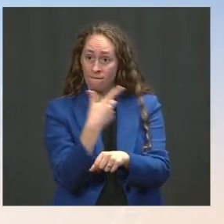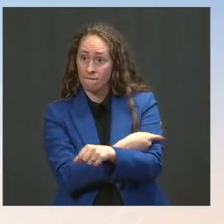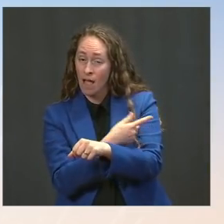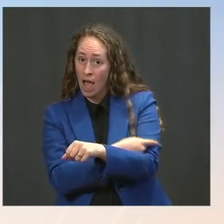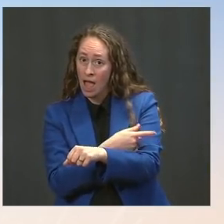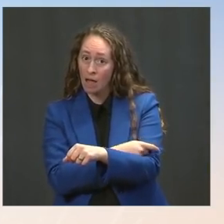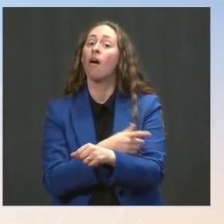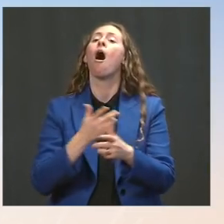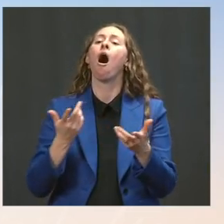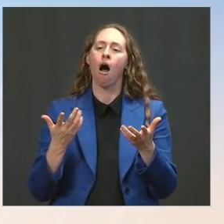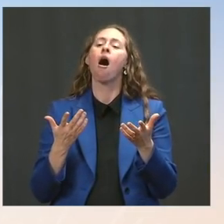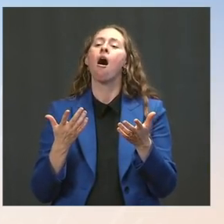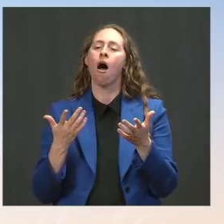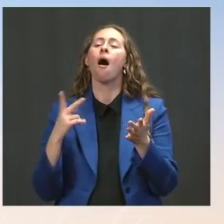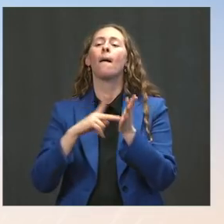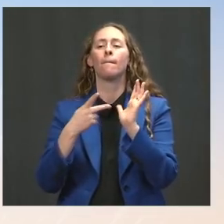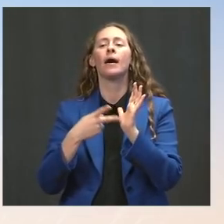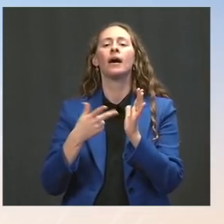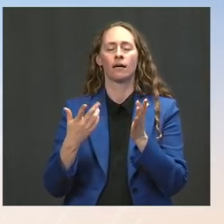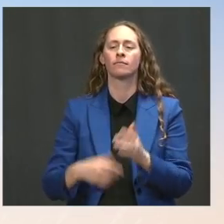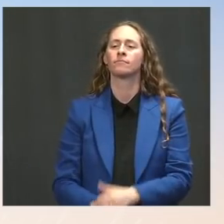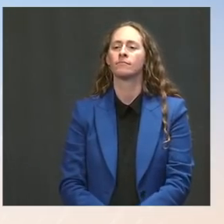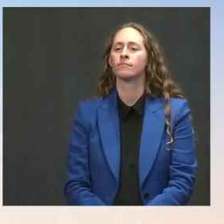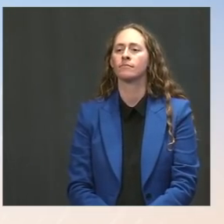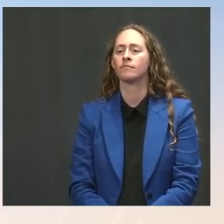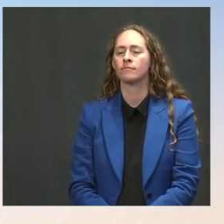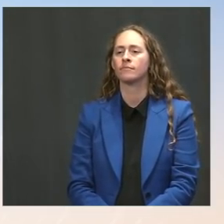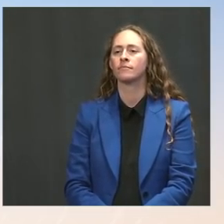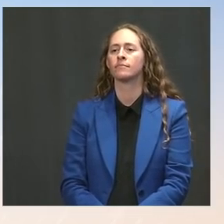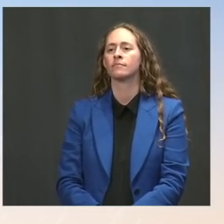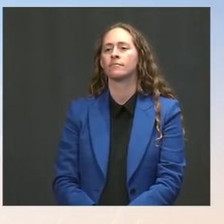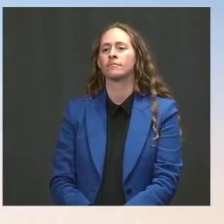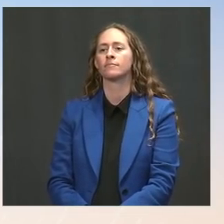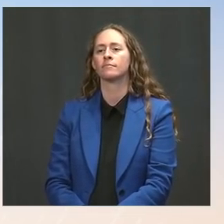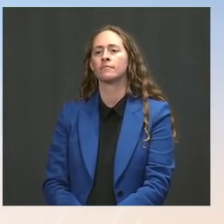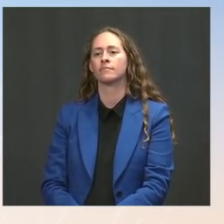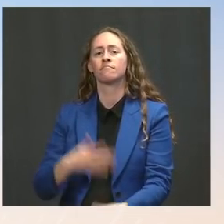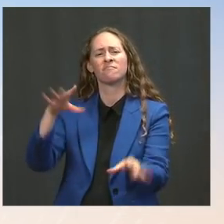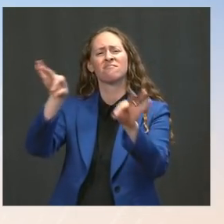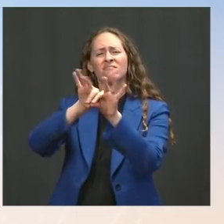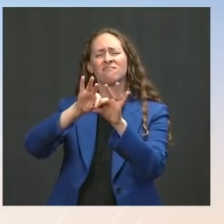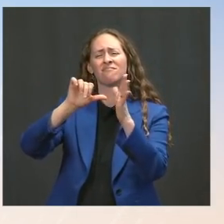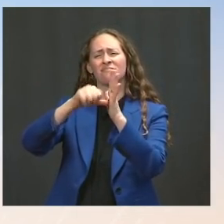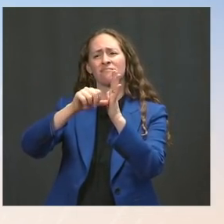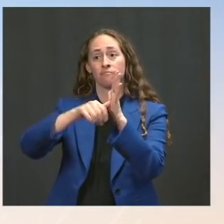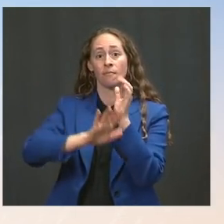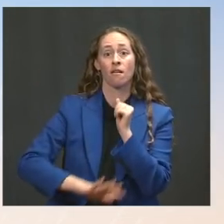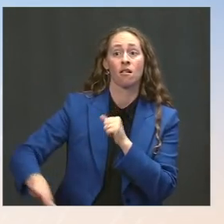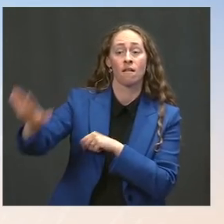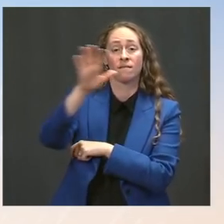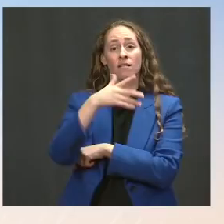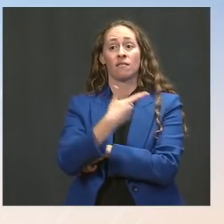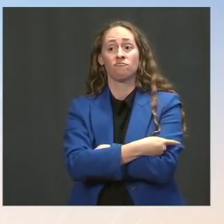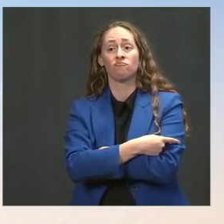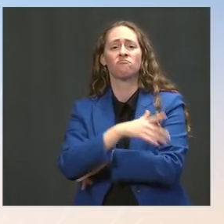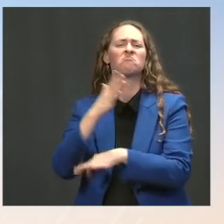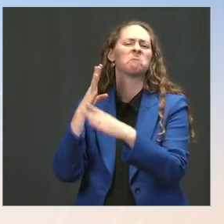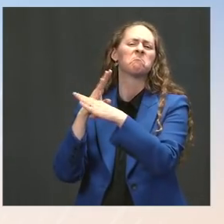But the most important thing is that people are, across the country, largely protected from serious illness if they're vaccinated.